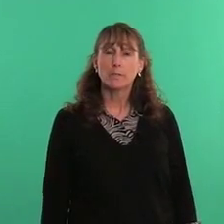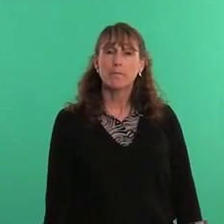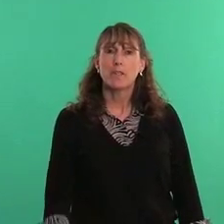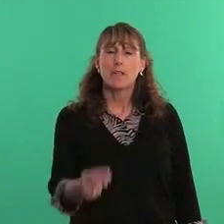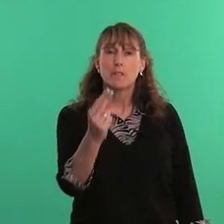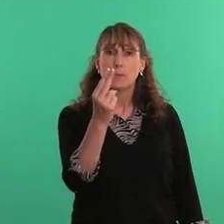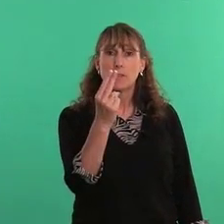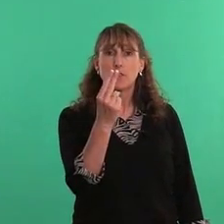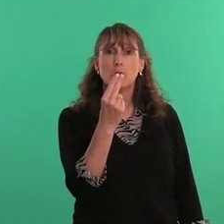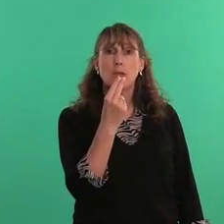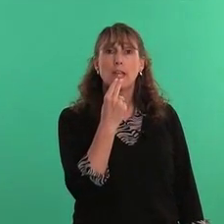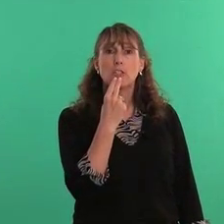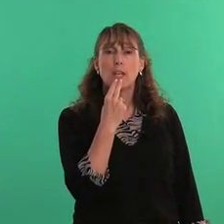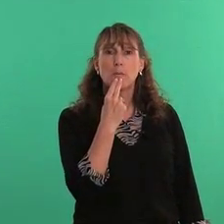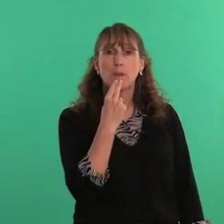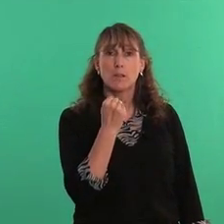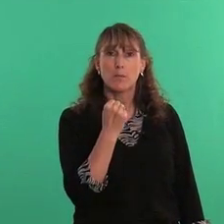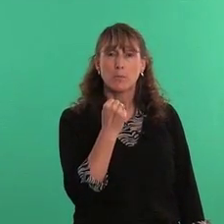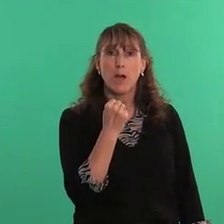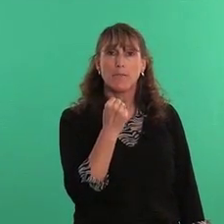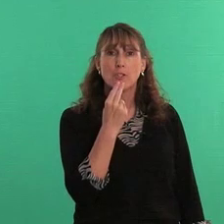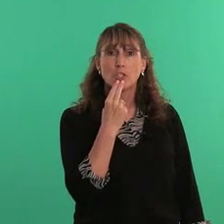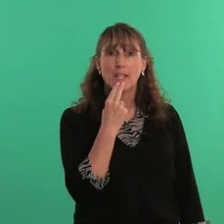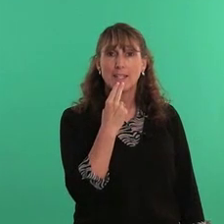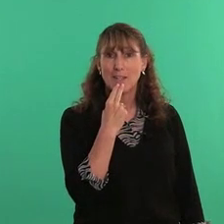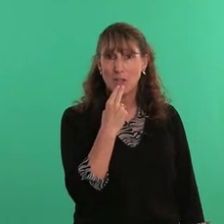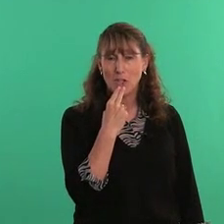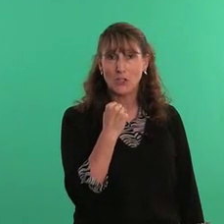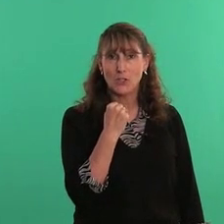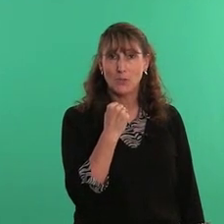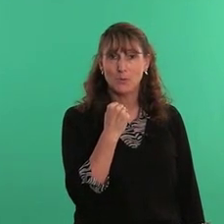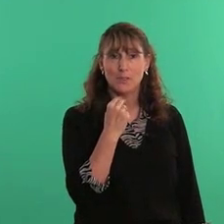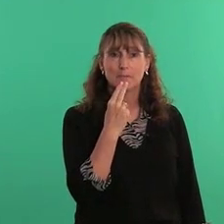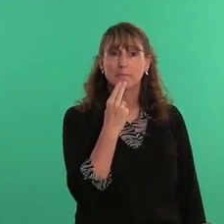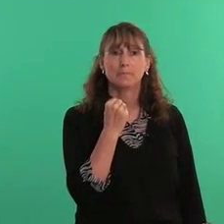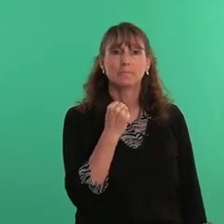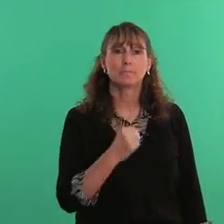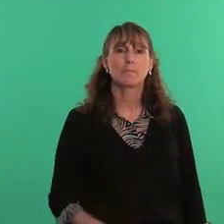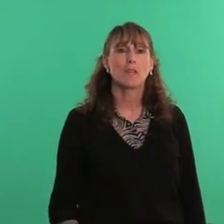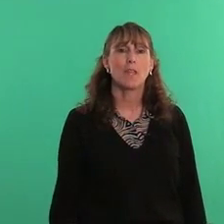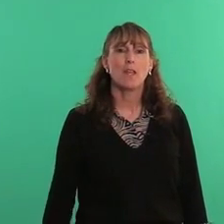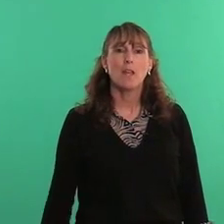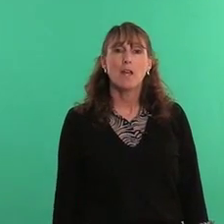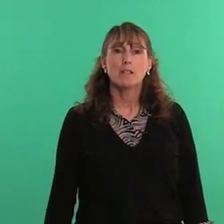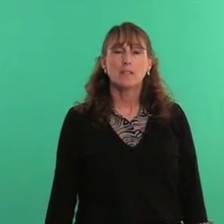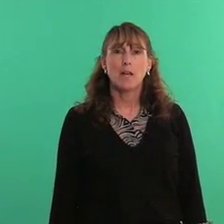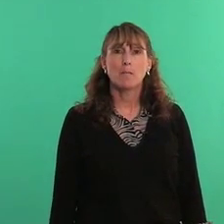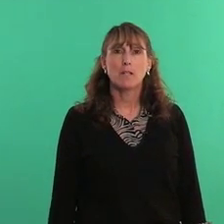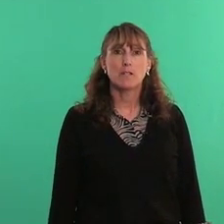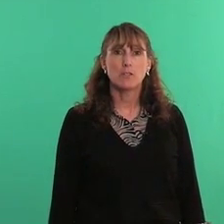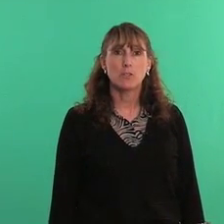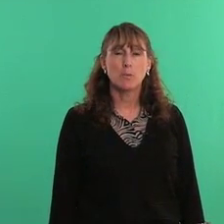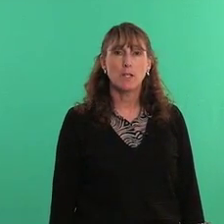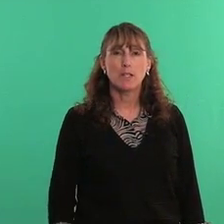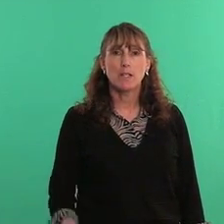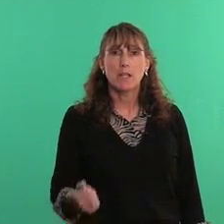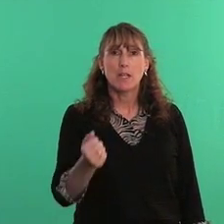it's with the two handshape off your chin - cute dumb, stupid